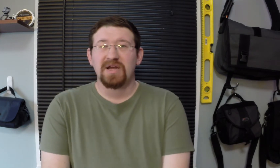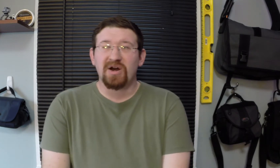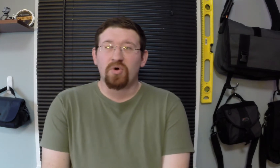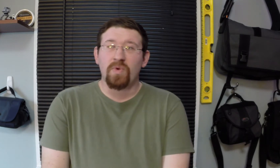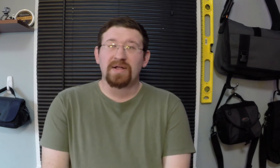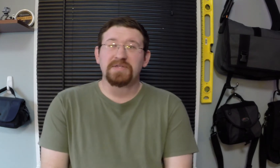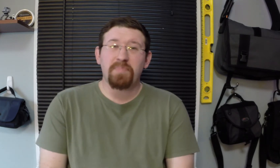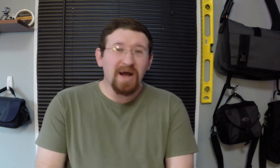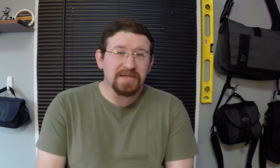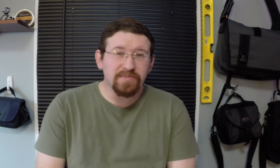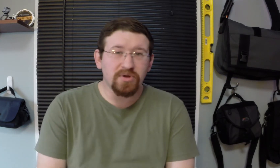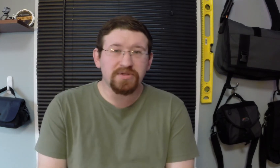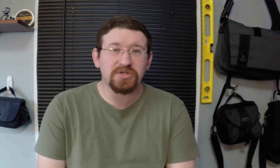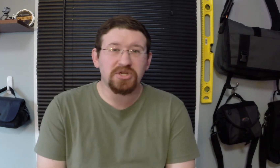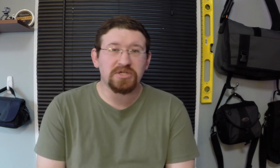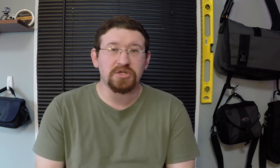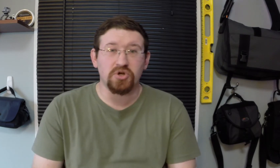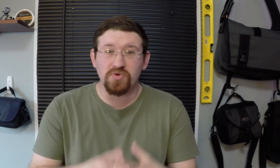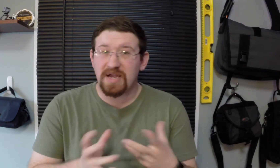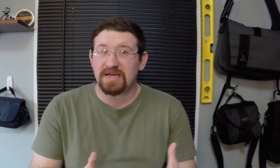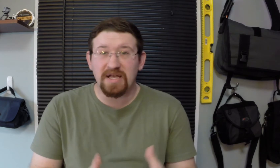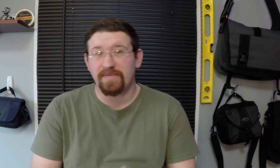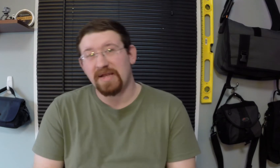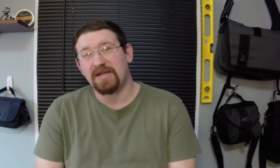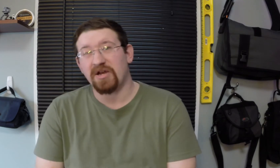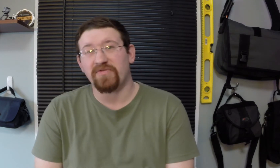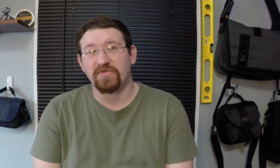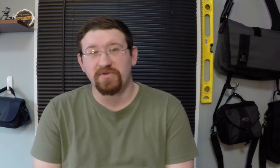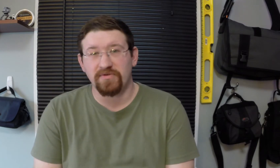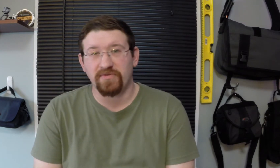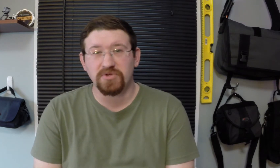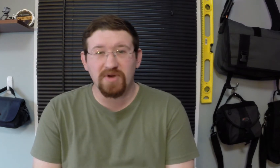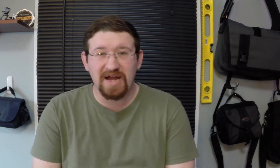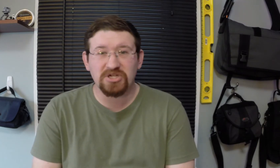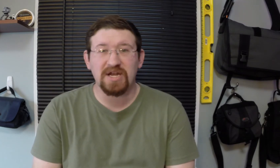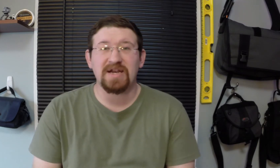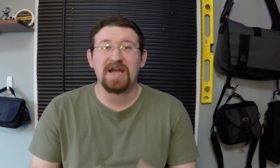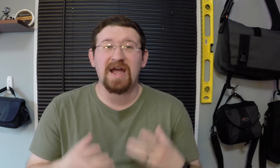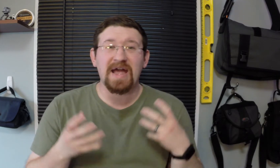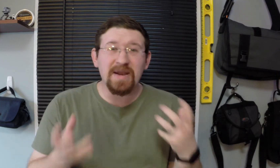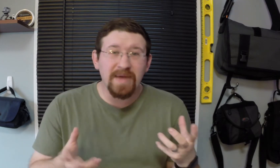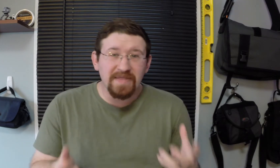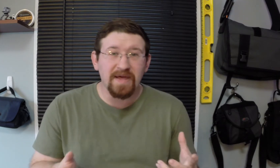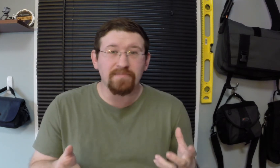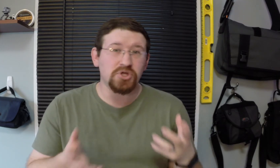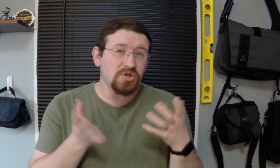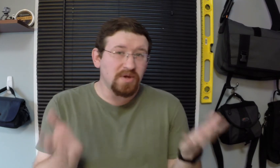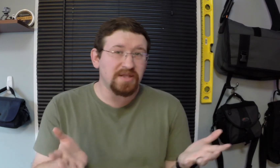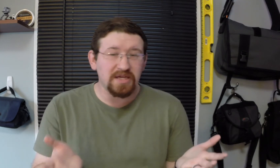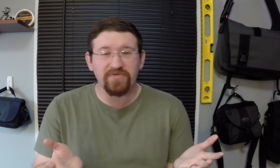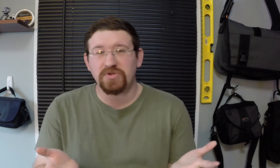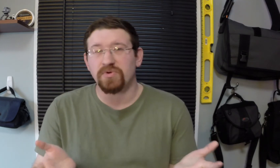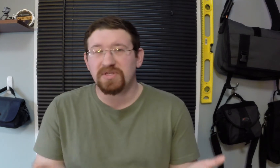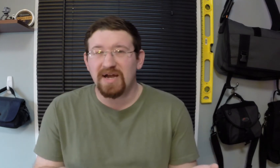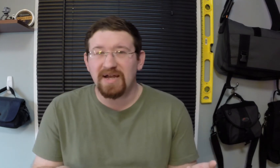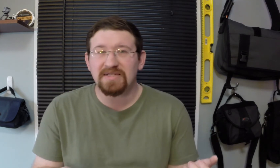Now, while it's possible to just create an animated character from scratch and animate them doing the individual signs,